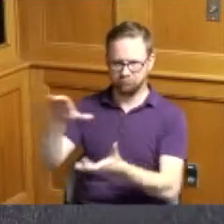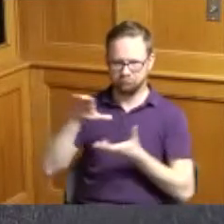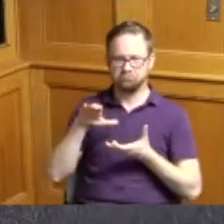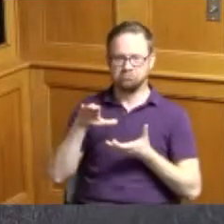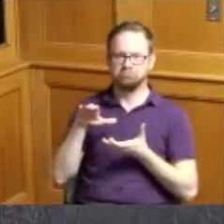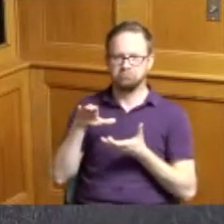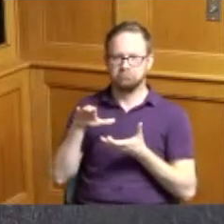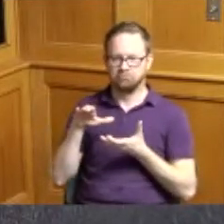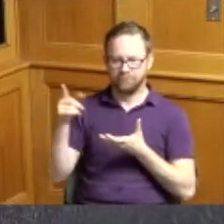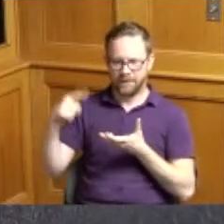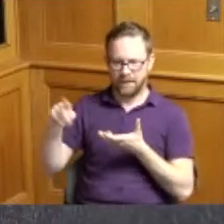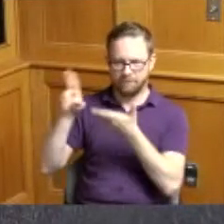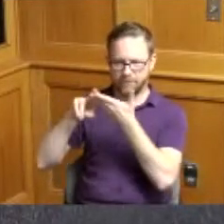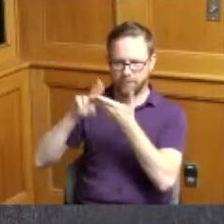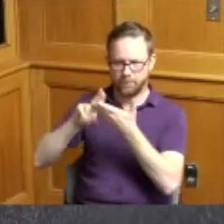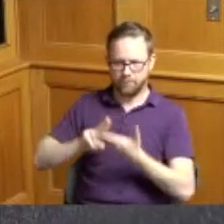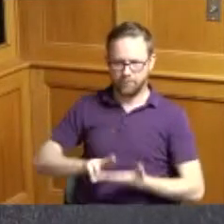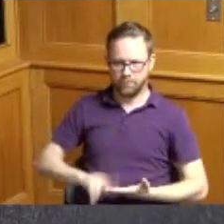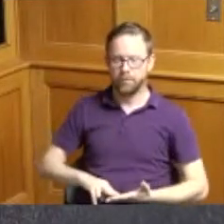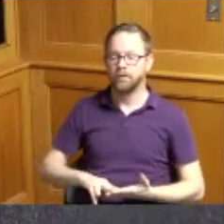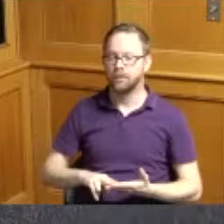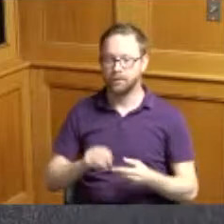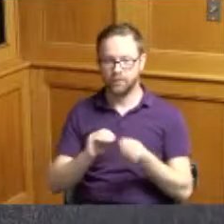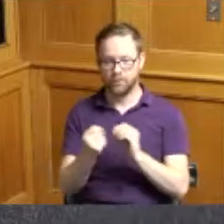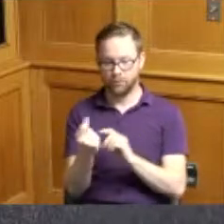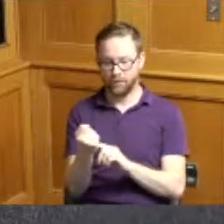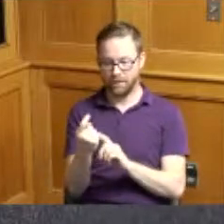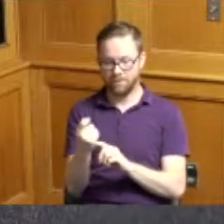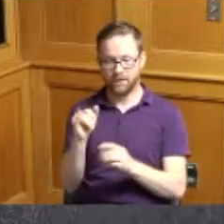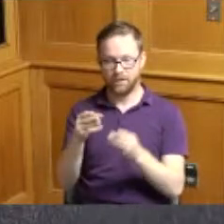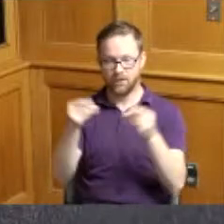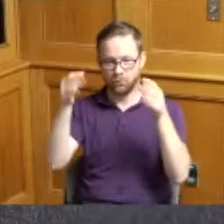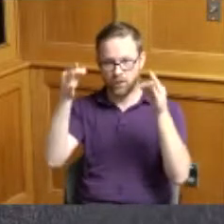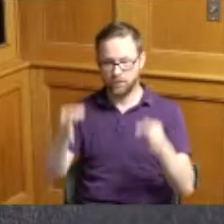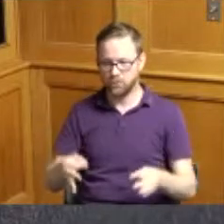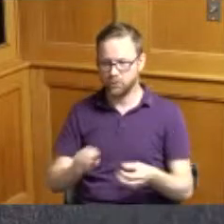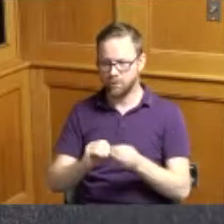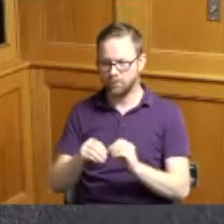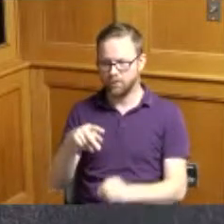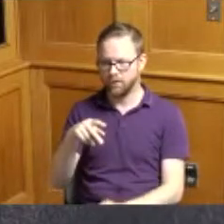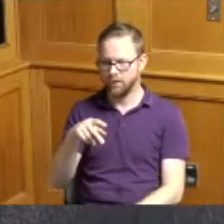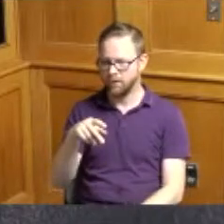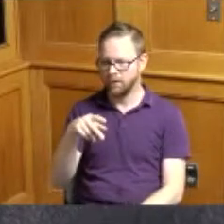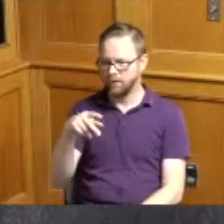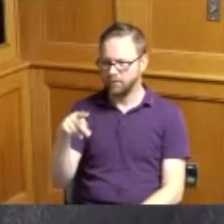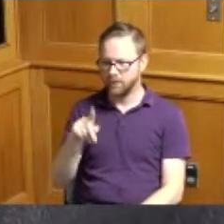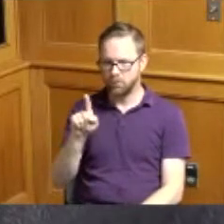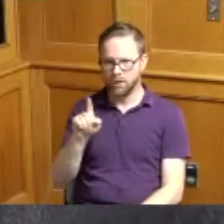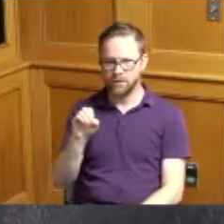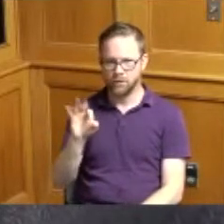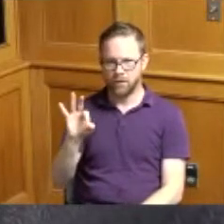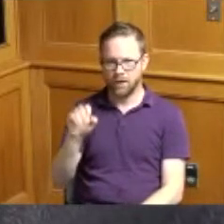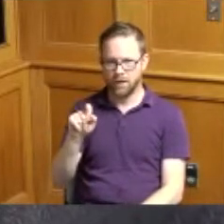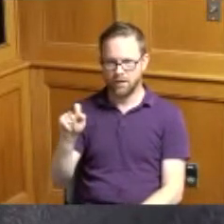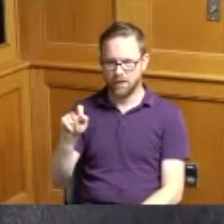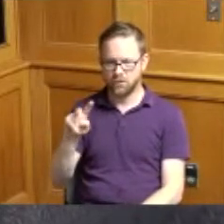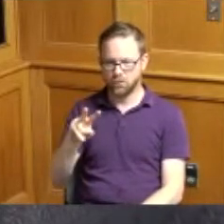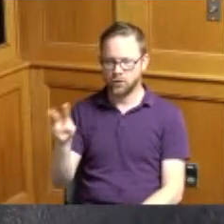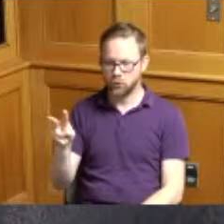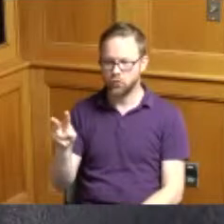they what they have signed for and item number 11 is a resolution number of p109-22 authorizing the